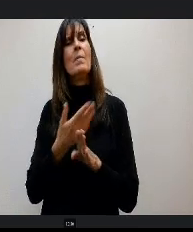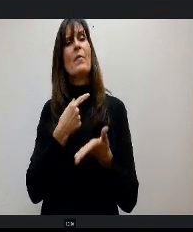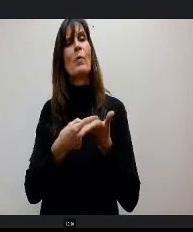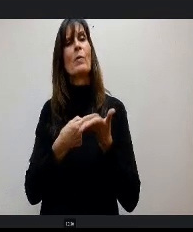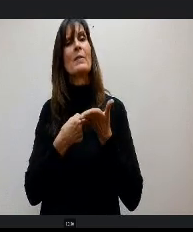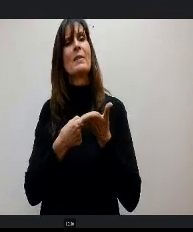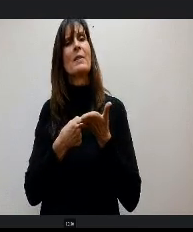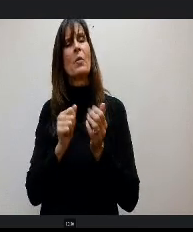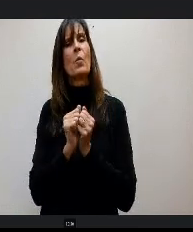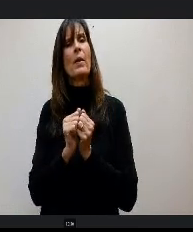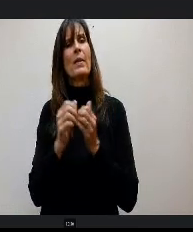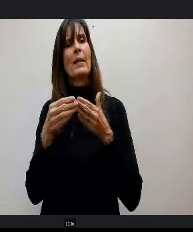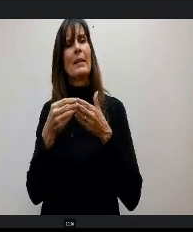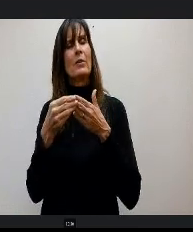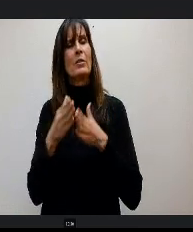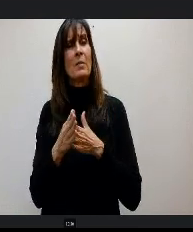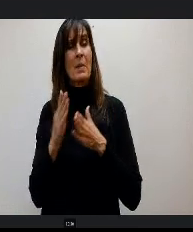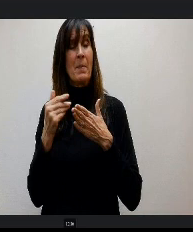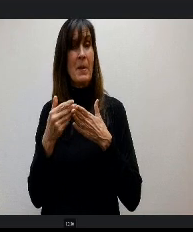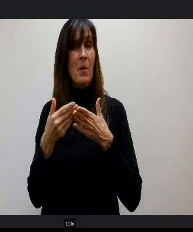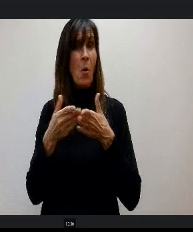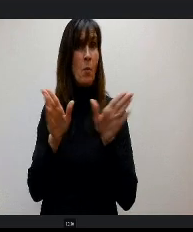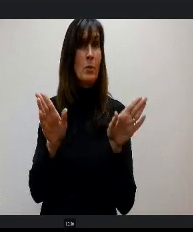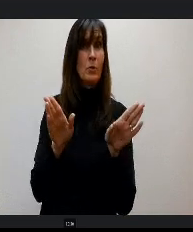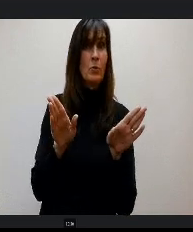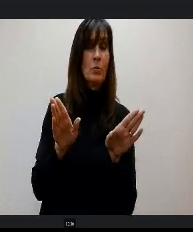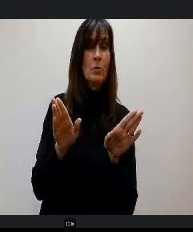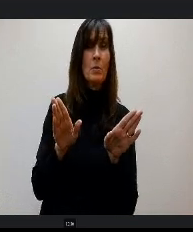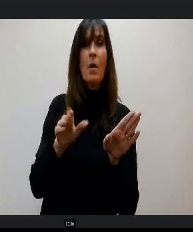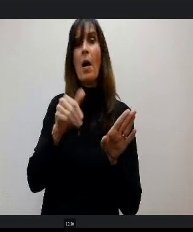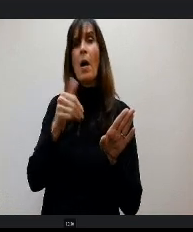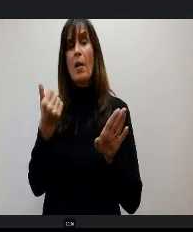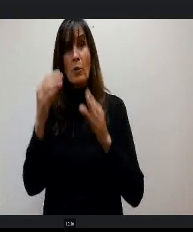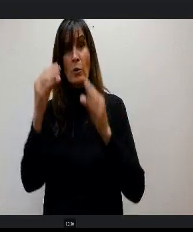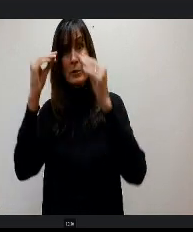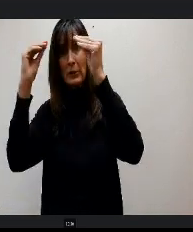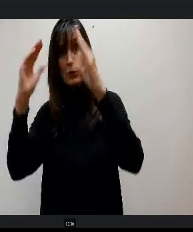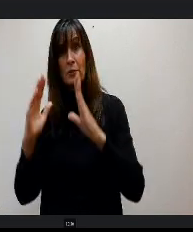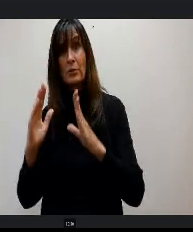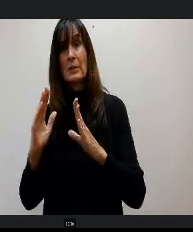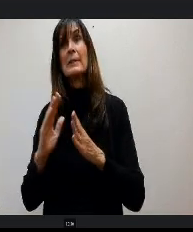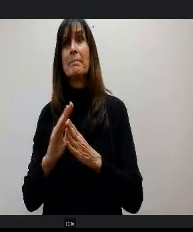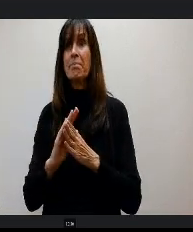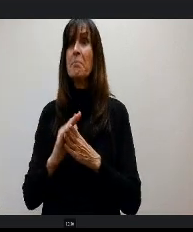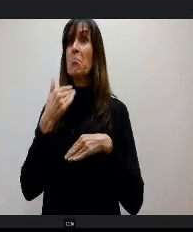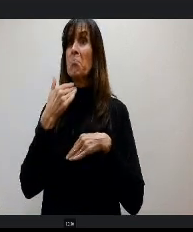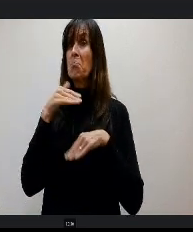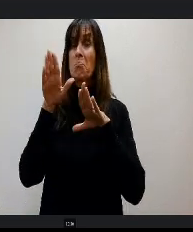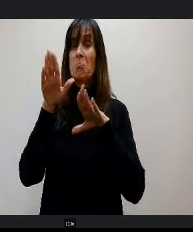can we open that up to District 20 teachers and I thought that early and and I thought that was an incredible idea. So they'll register their registration.